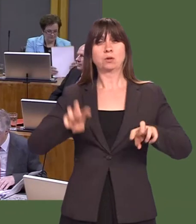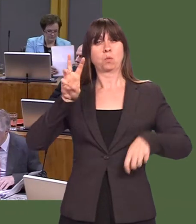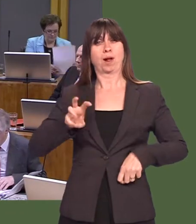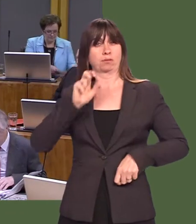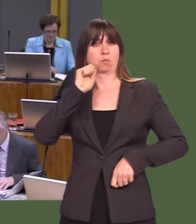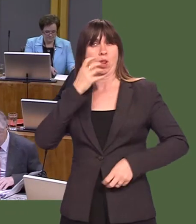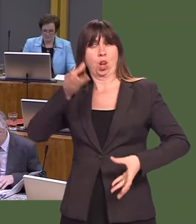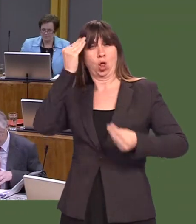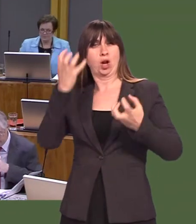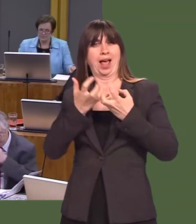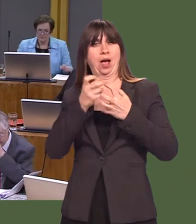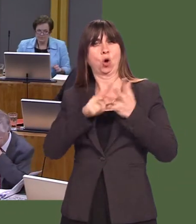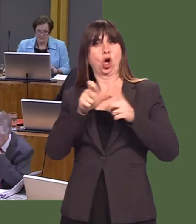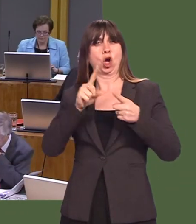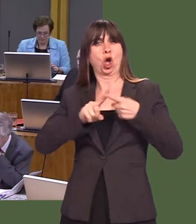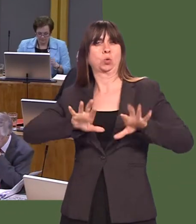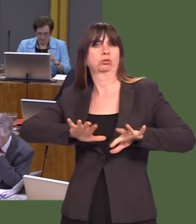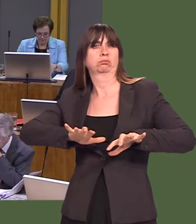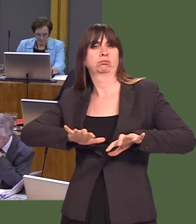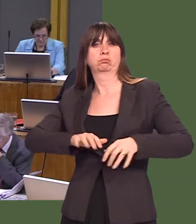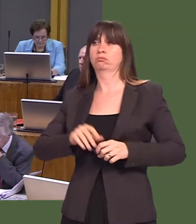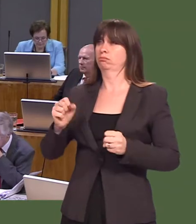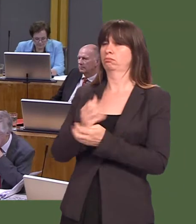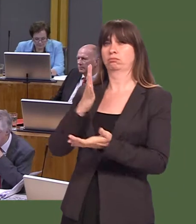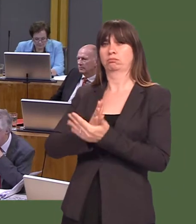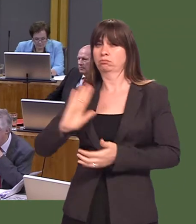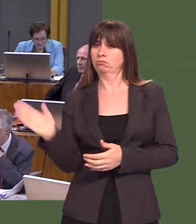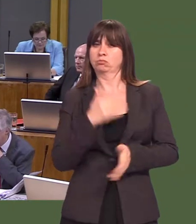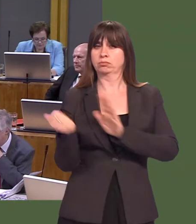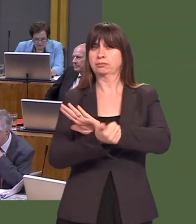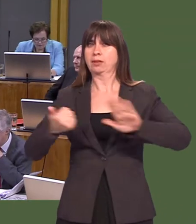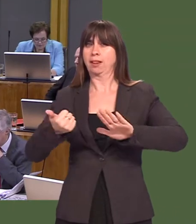OAQ(5)0577(FM) Carwyn Jones: Our programme for government sets out that we will ensure young people in Wales have the relevant skills they need